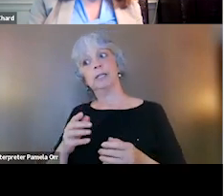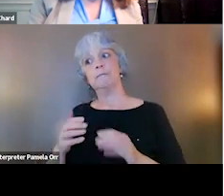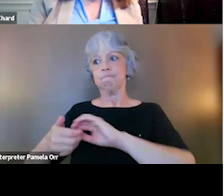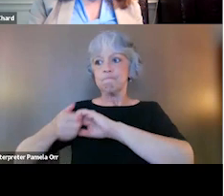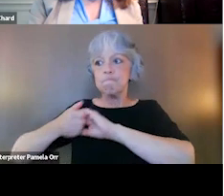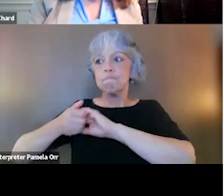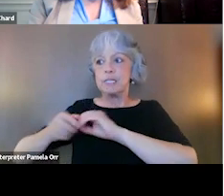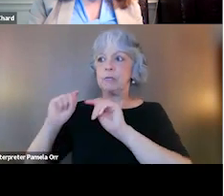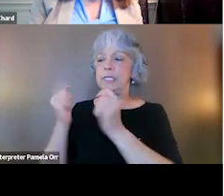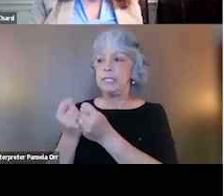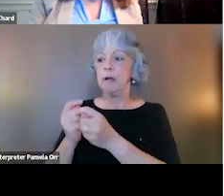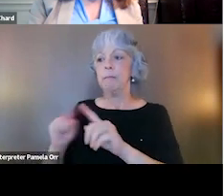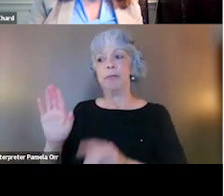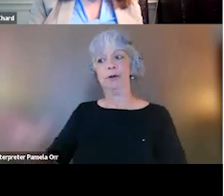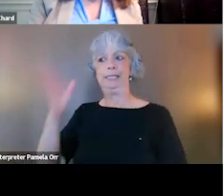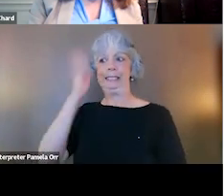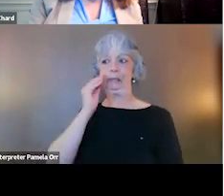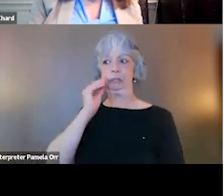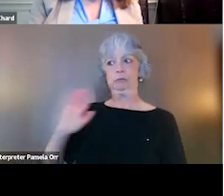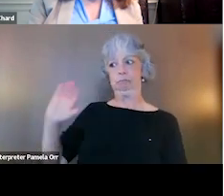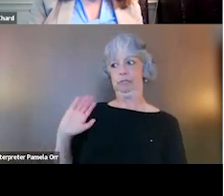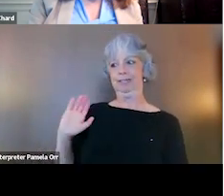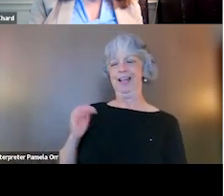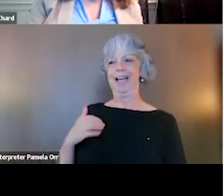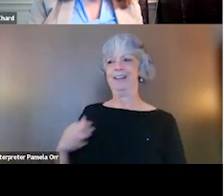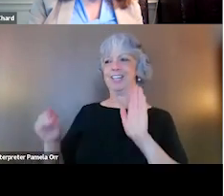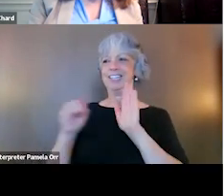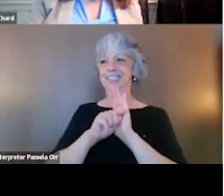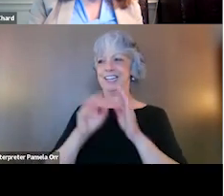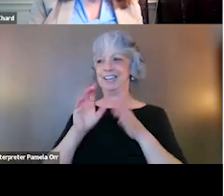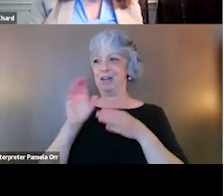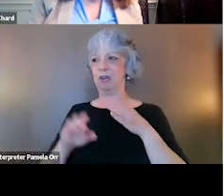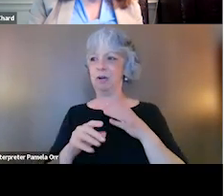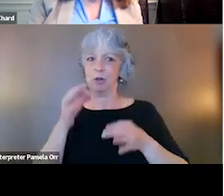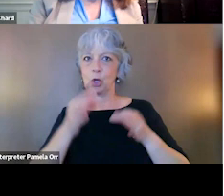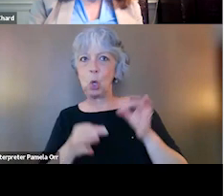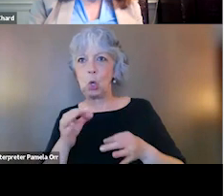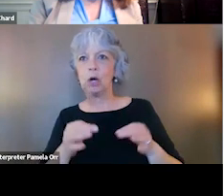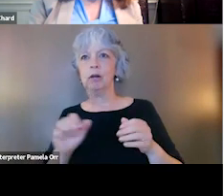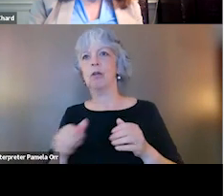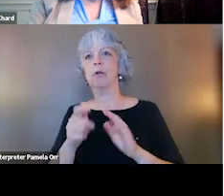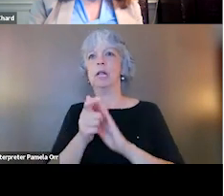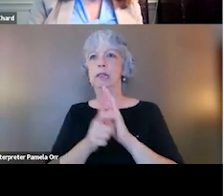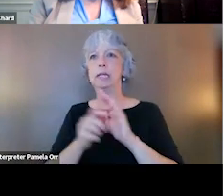their prior history of having really negative outcomes when they show up to court or they show up to other legal system appointments